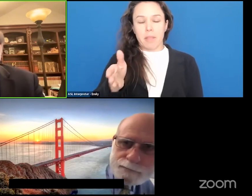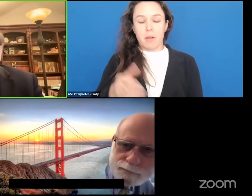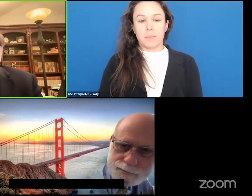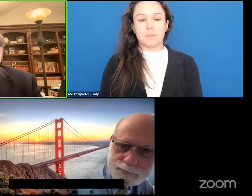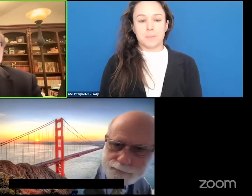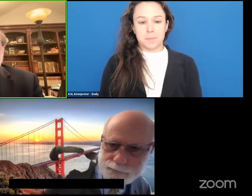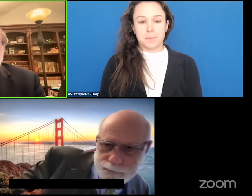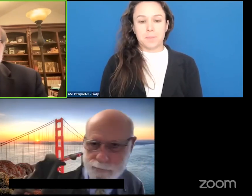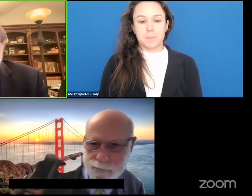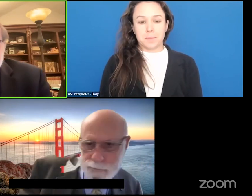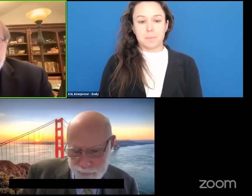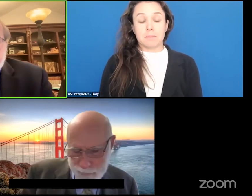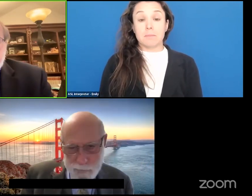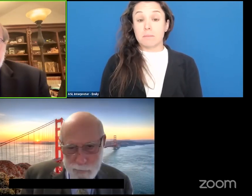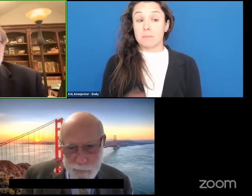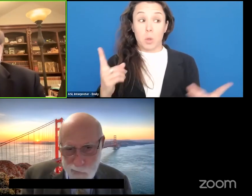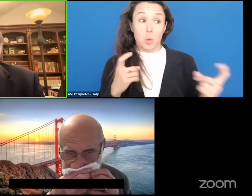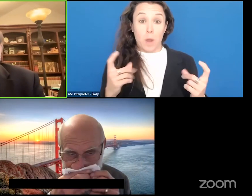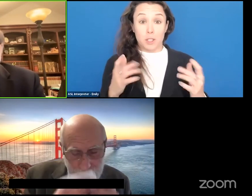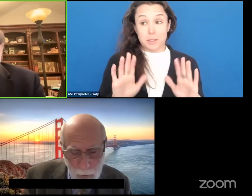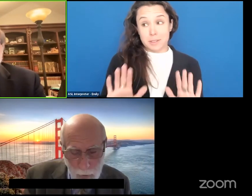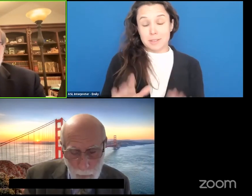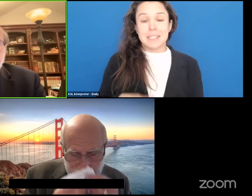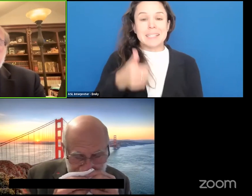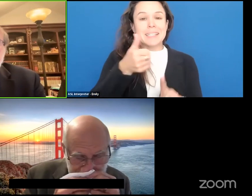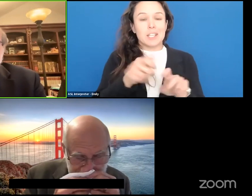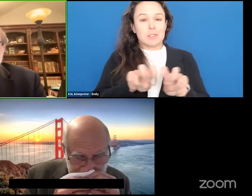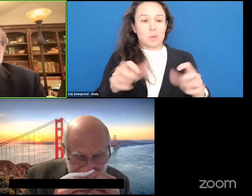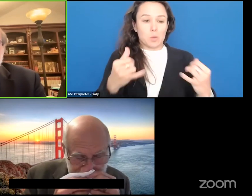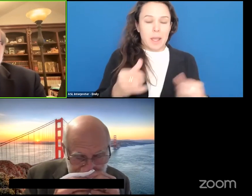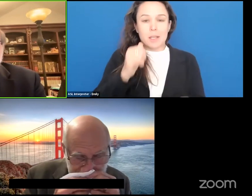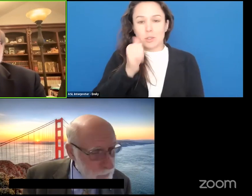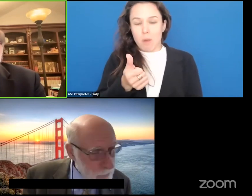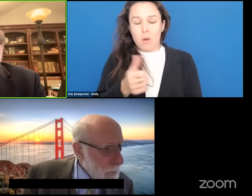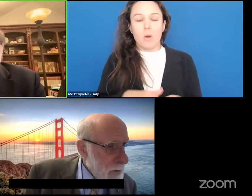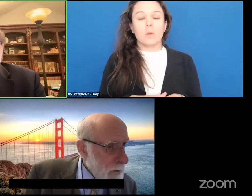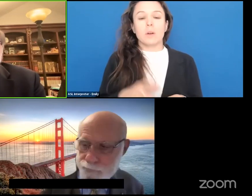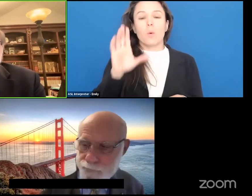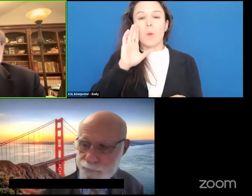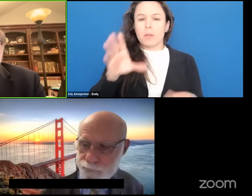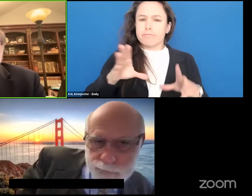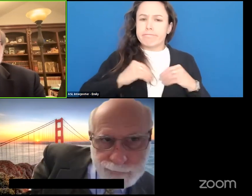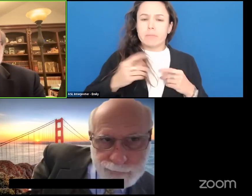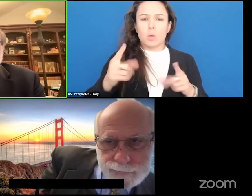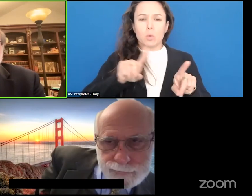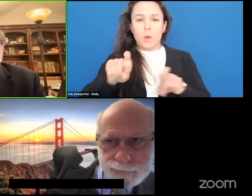Now questions. Each panel today and tomorrow is going to be taking questions on Zoom as they come up